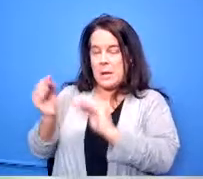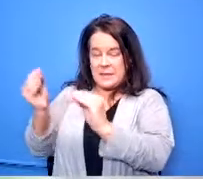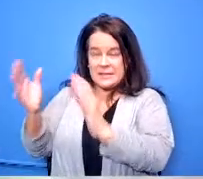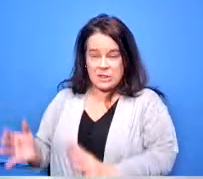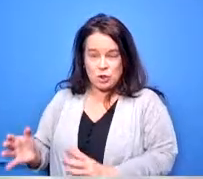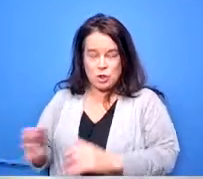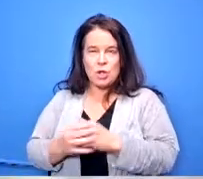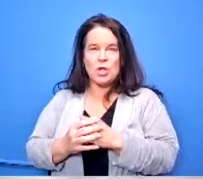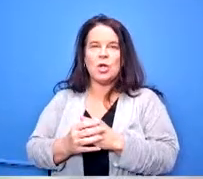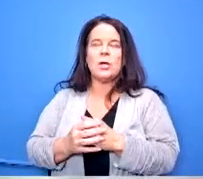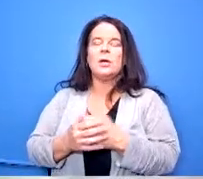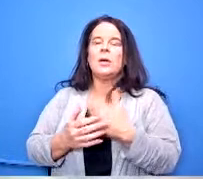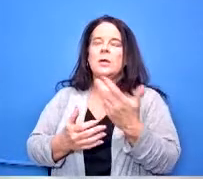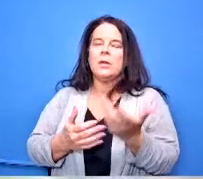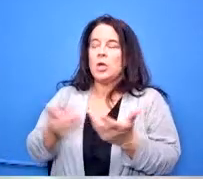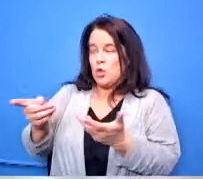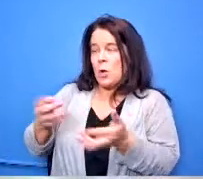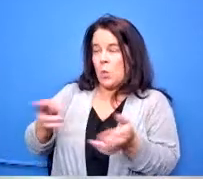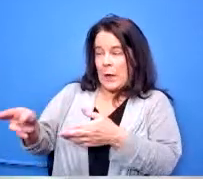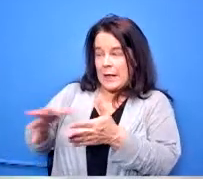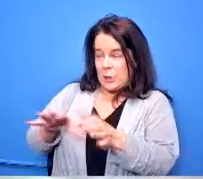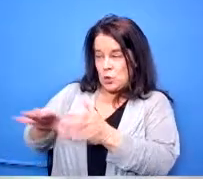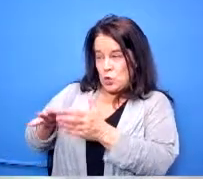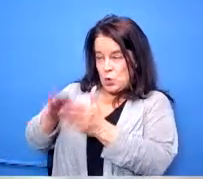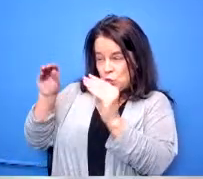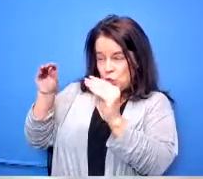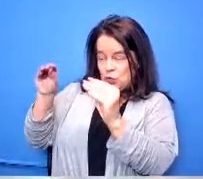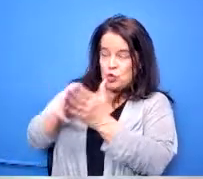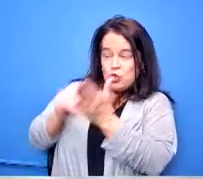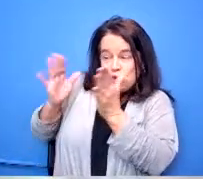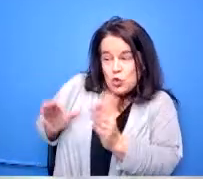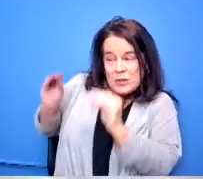get ready to student teach you come back a new student teach in dayton public and they do a